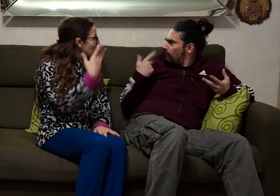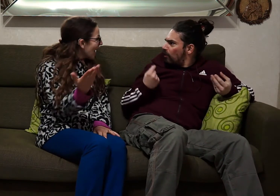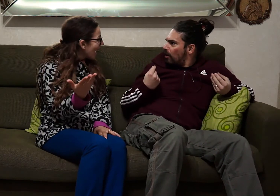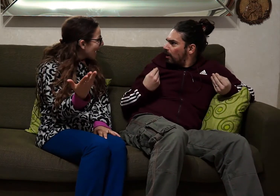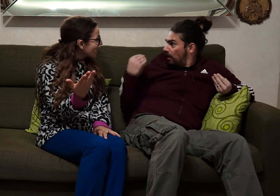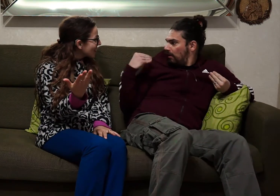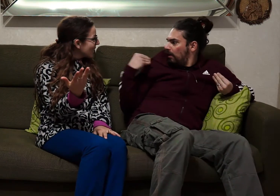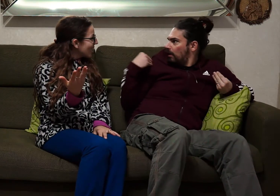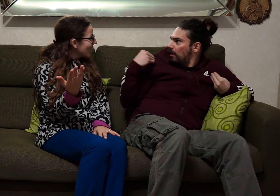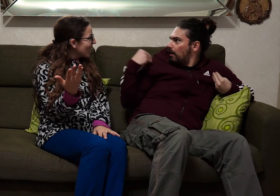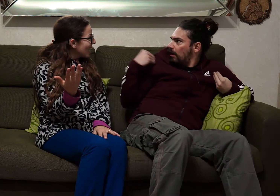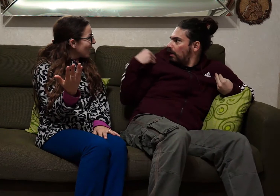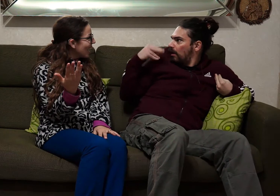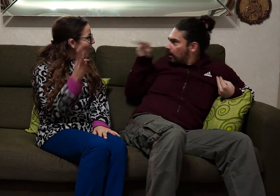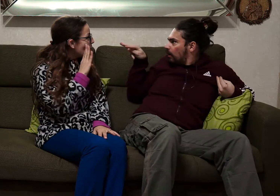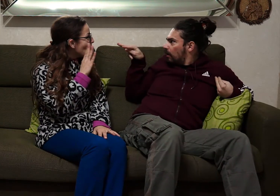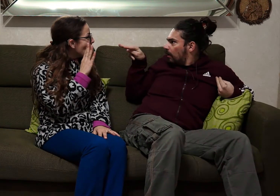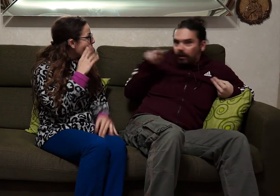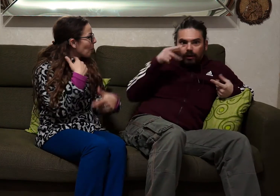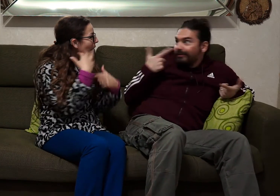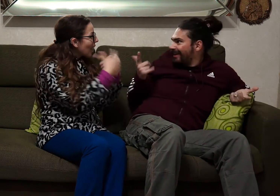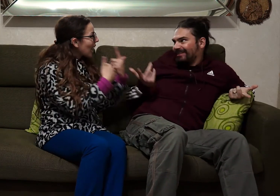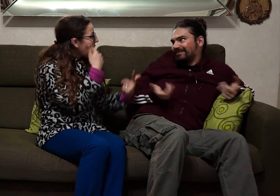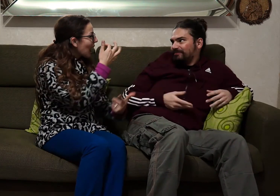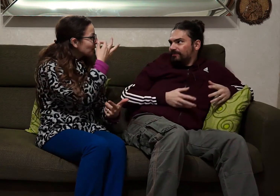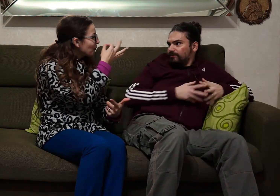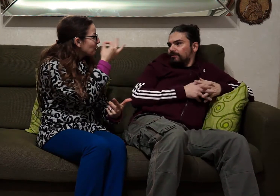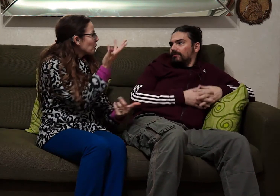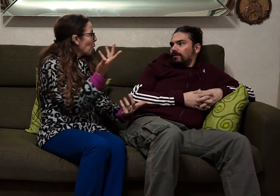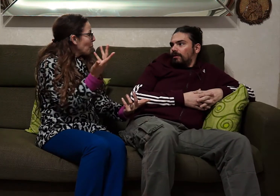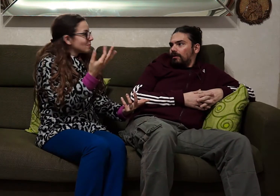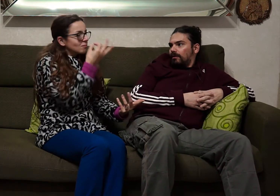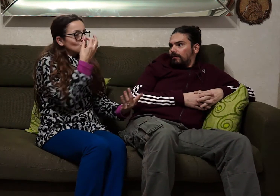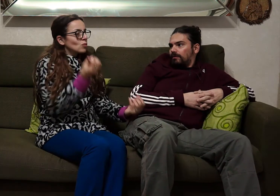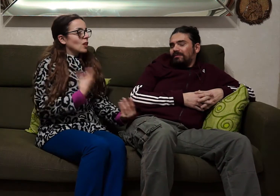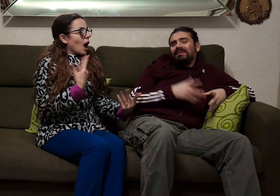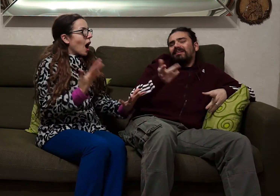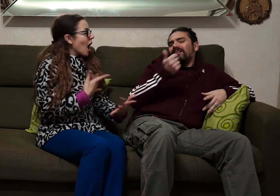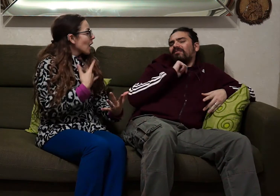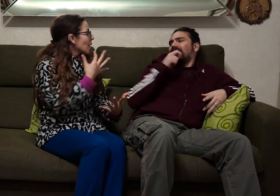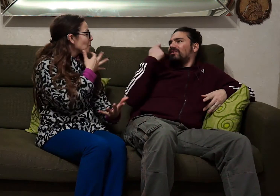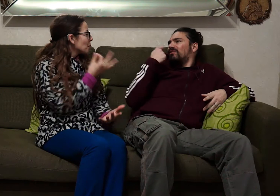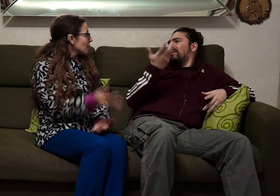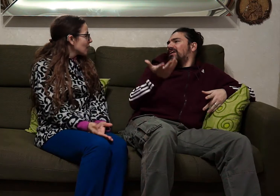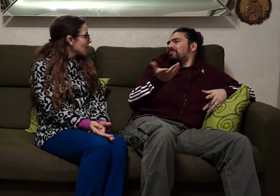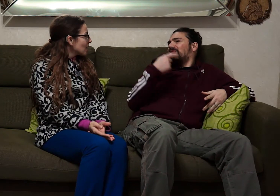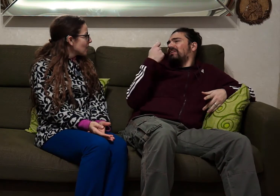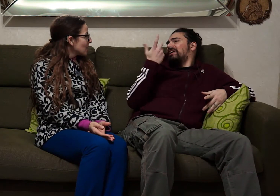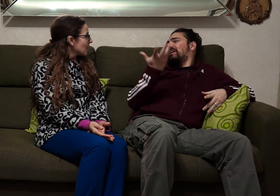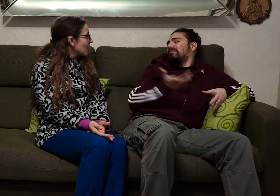look! if you call me I look at you and not the tv .... he gave him flowers to cheer up his soul but it's a movie .... it